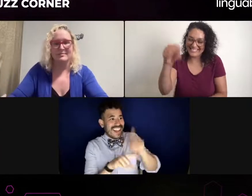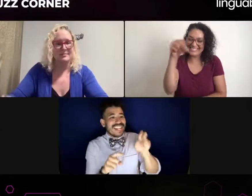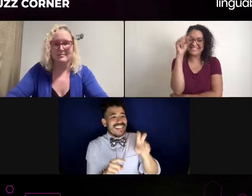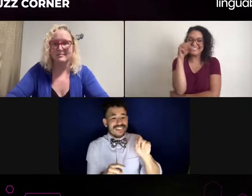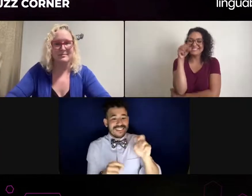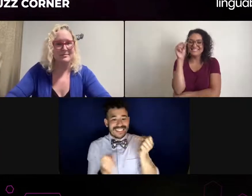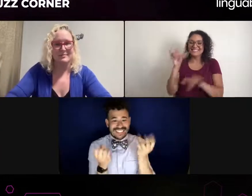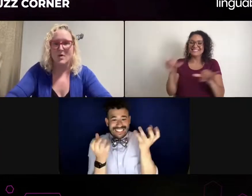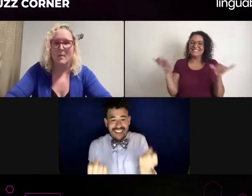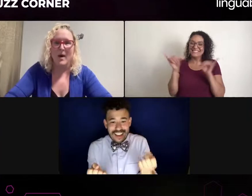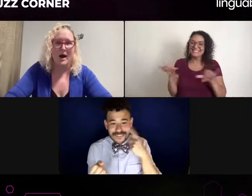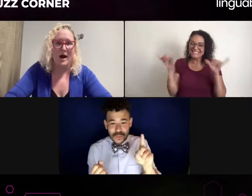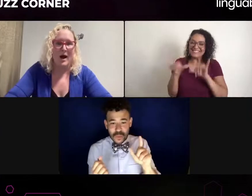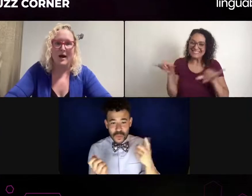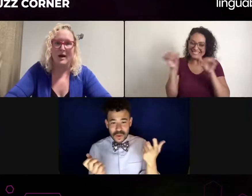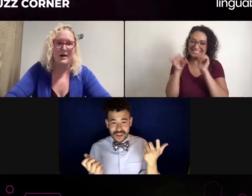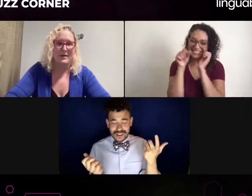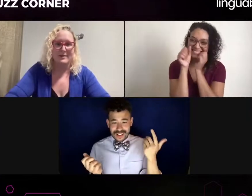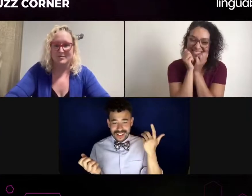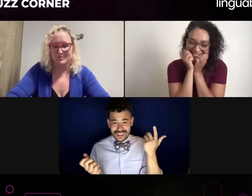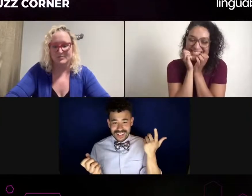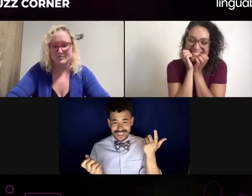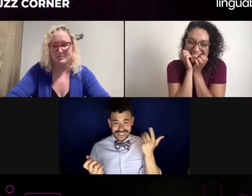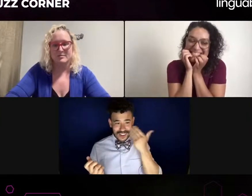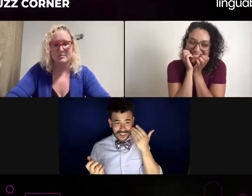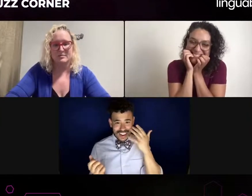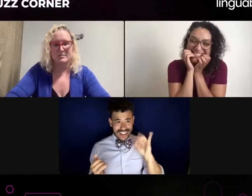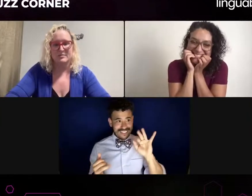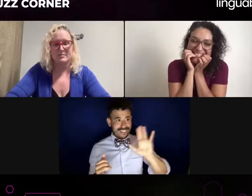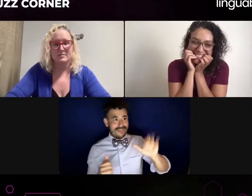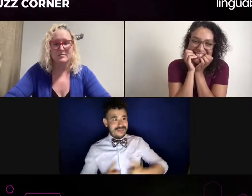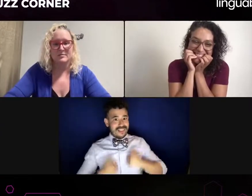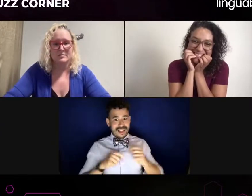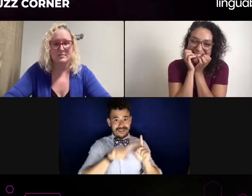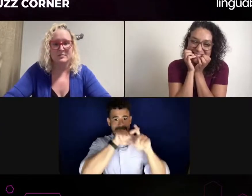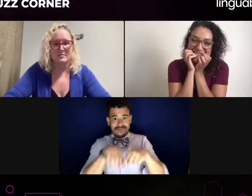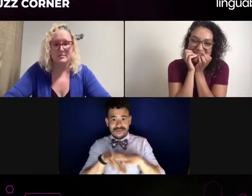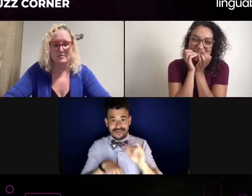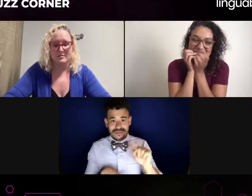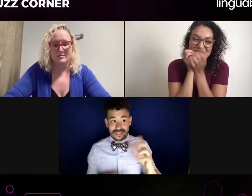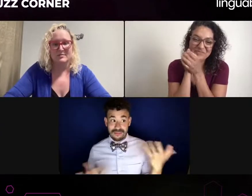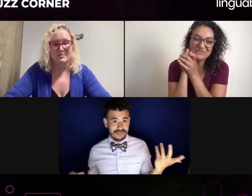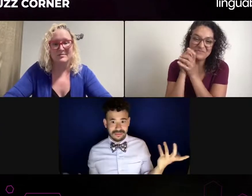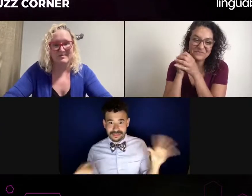To make sure everything is where I'm going, it's more important. That's where seeing the interpreter is more of a priority for me.